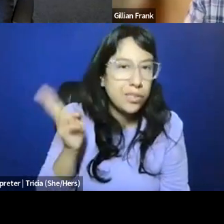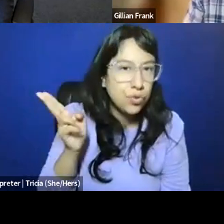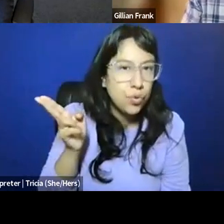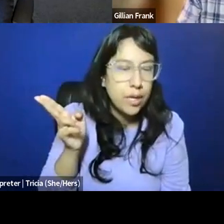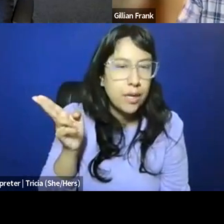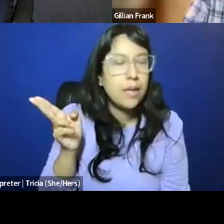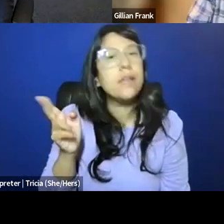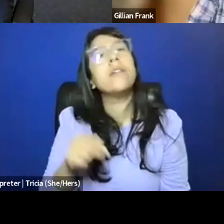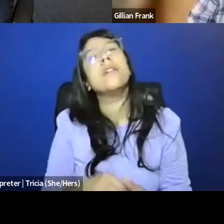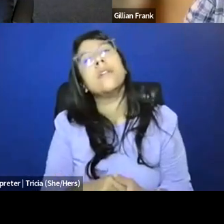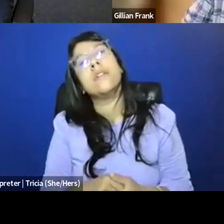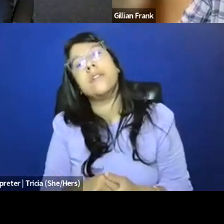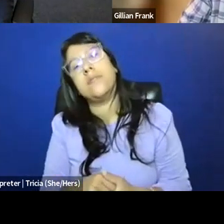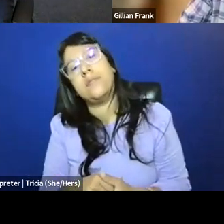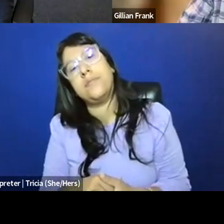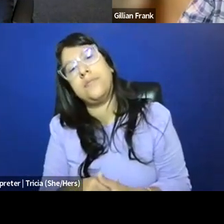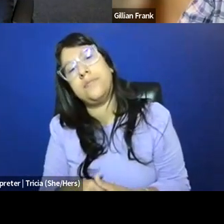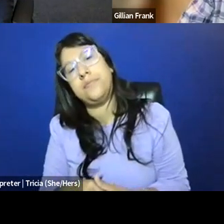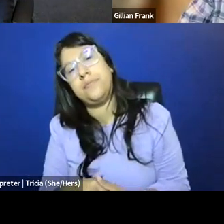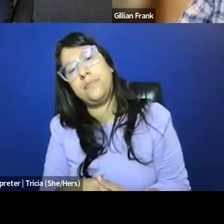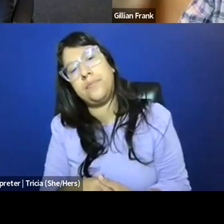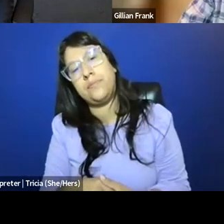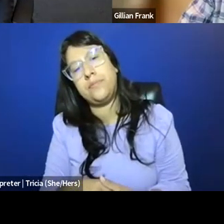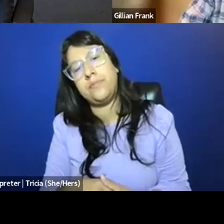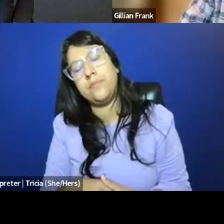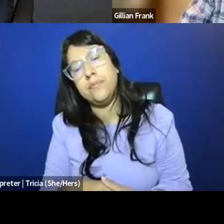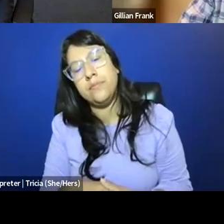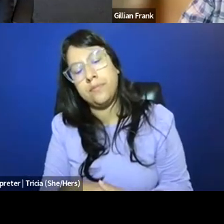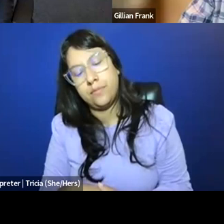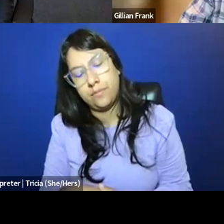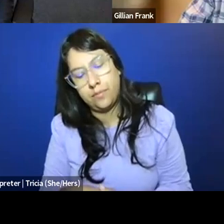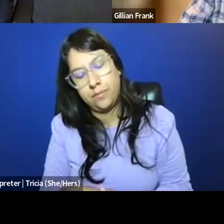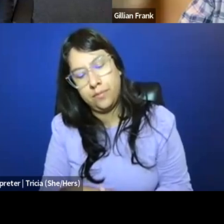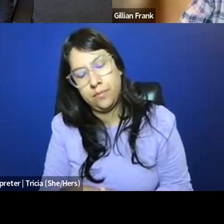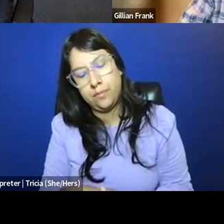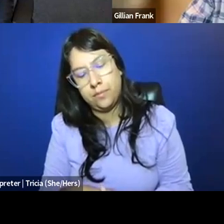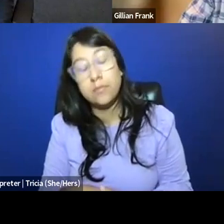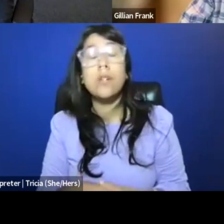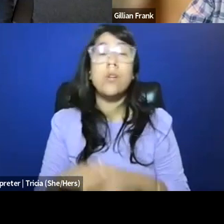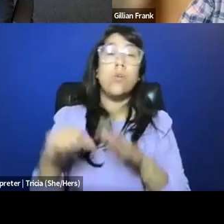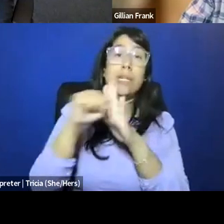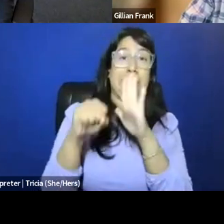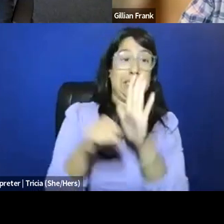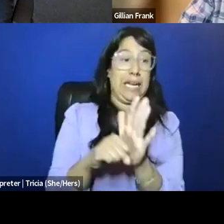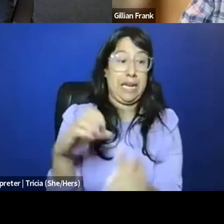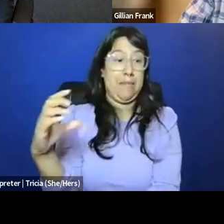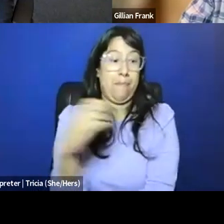and particularly the, you know, and actually a sort of a different relationship to state power, right?